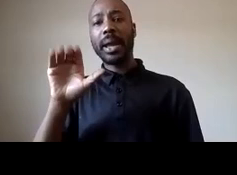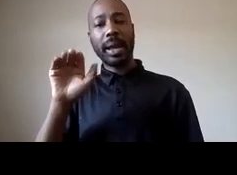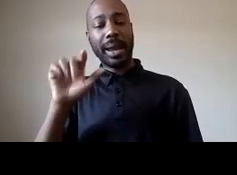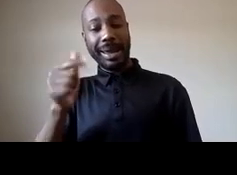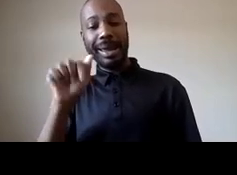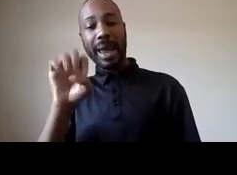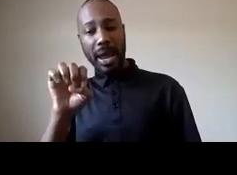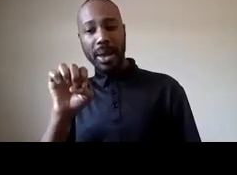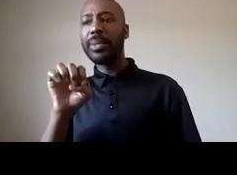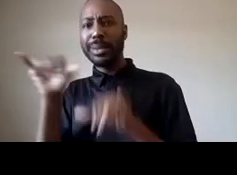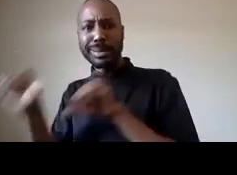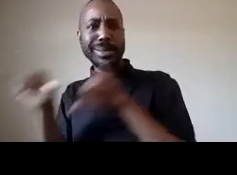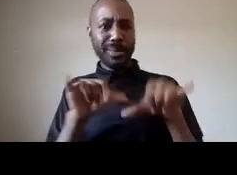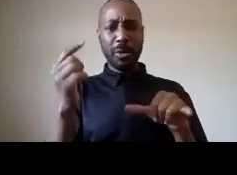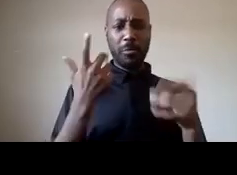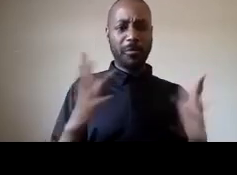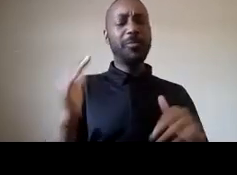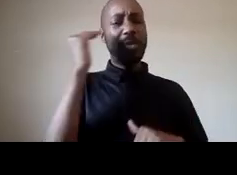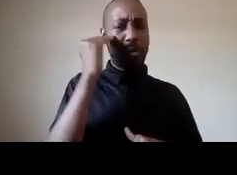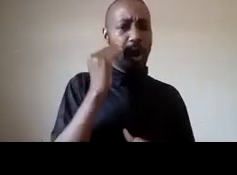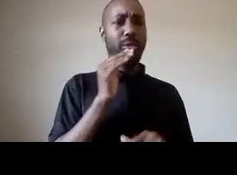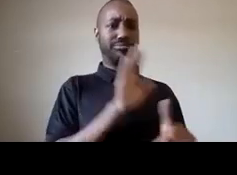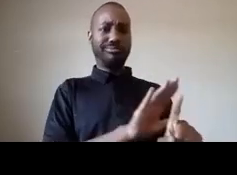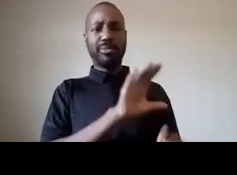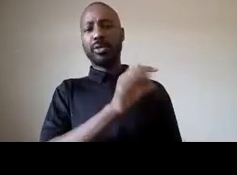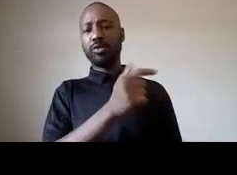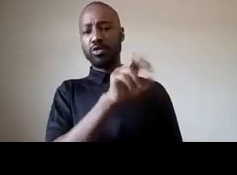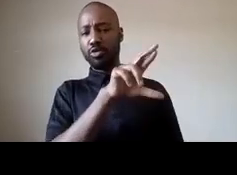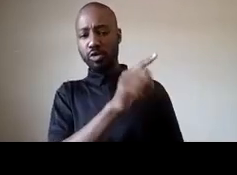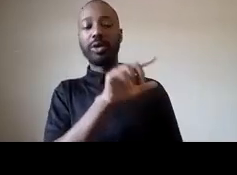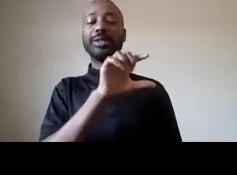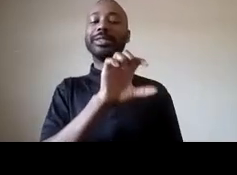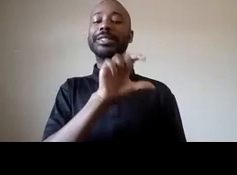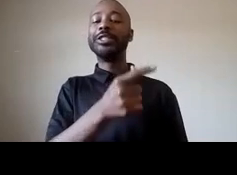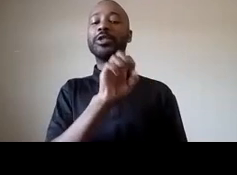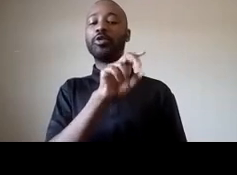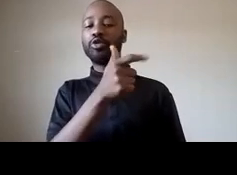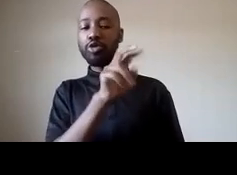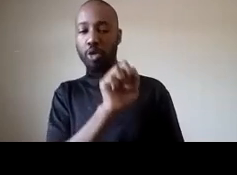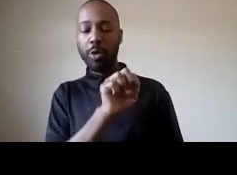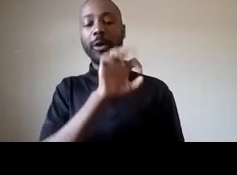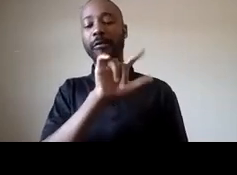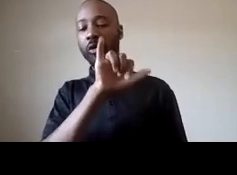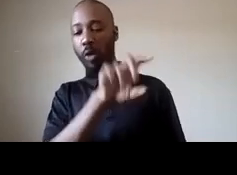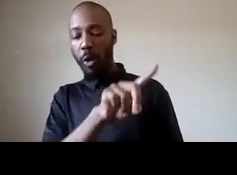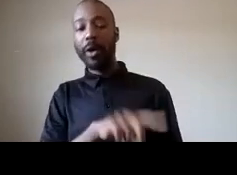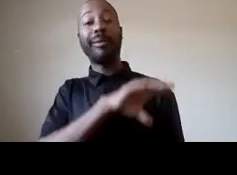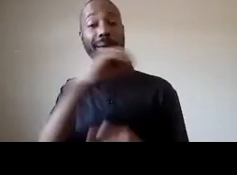also important that we know breonna taylor as well as we know george floyd so all black lives matter regardless